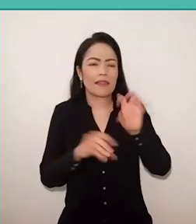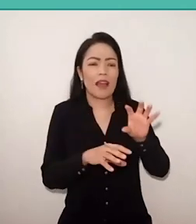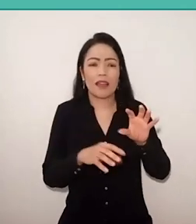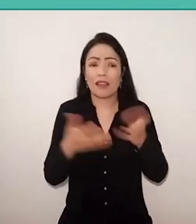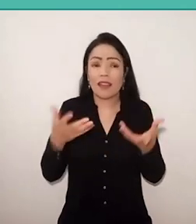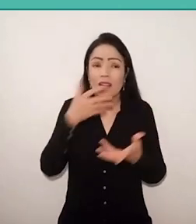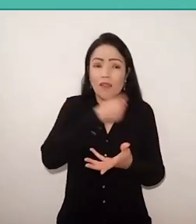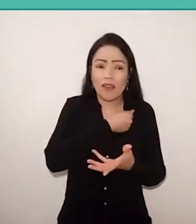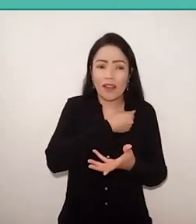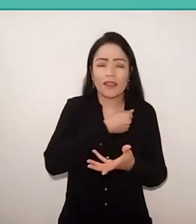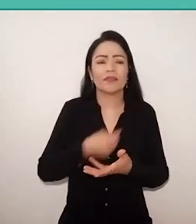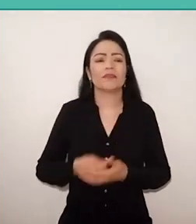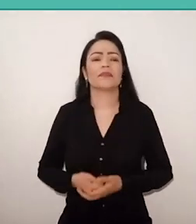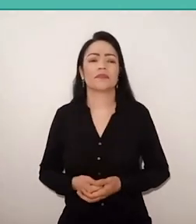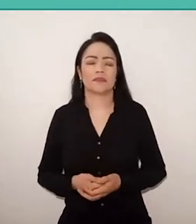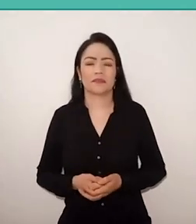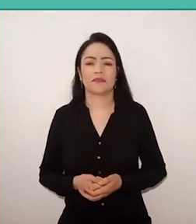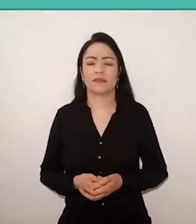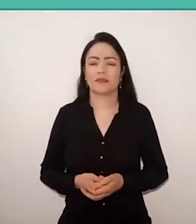Second, the category dialogue in the work of Paulo Freire